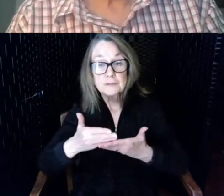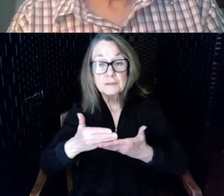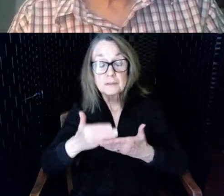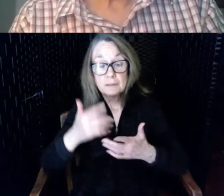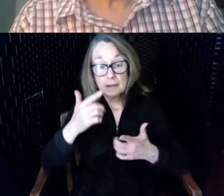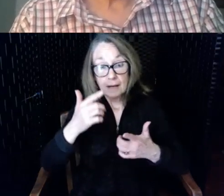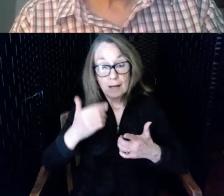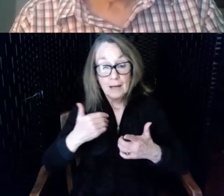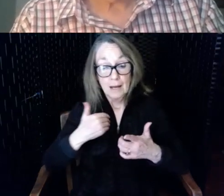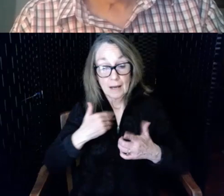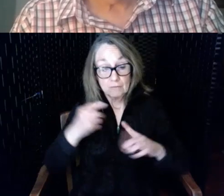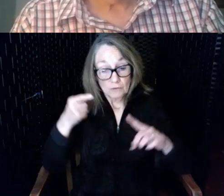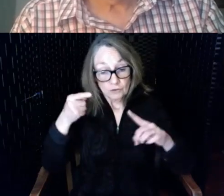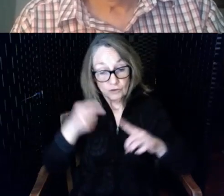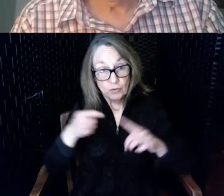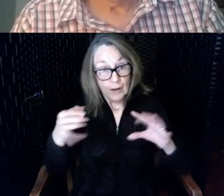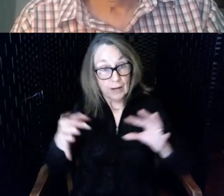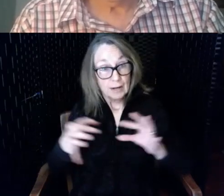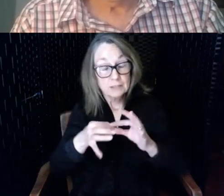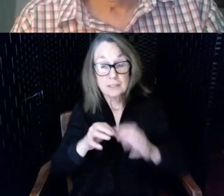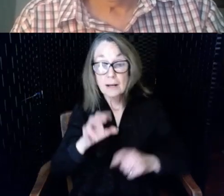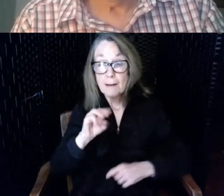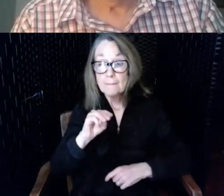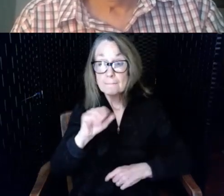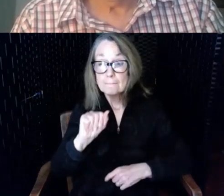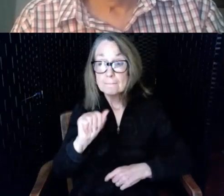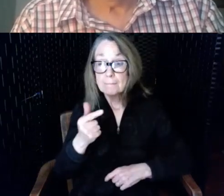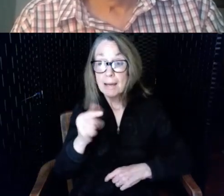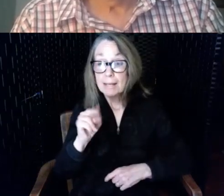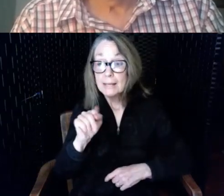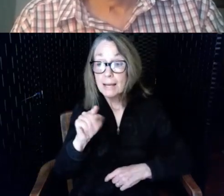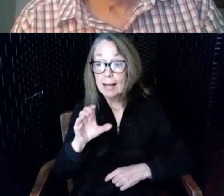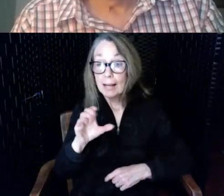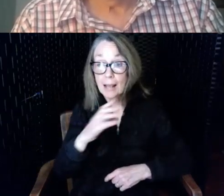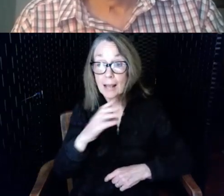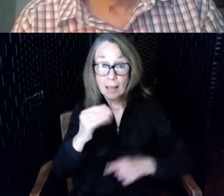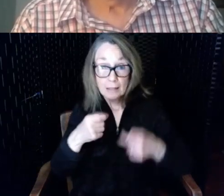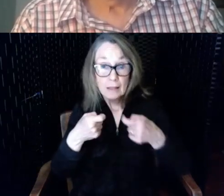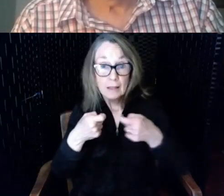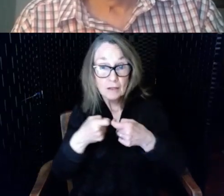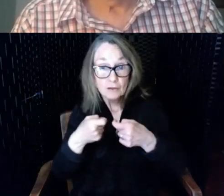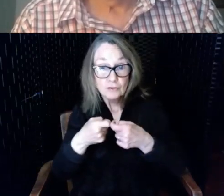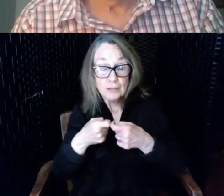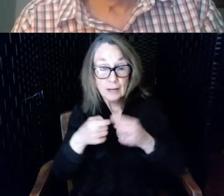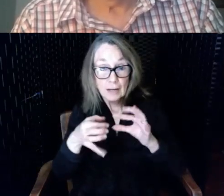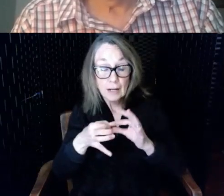connection magnetically and electrically in between the hearing aid user and the